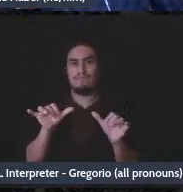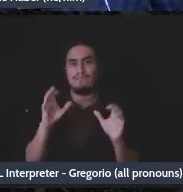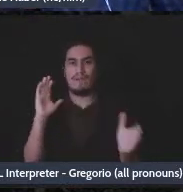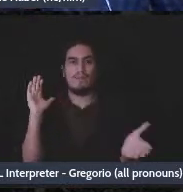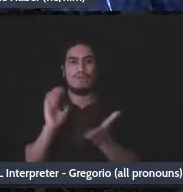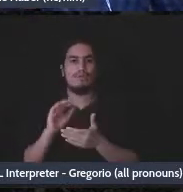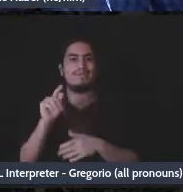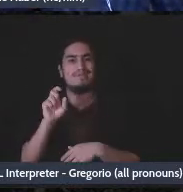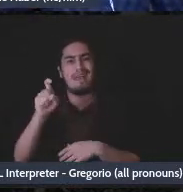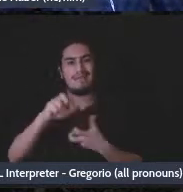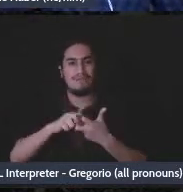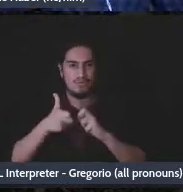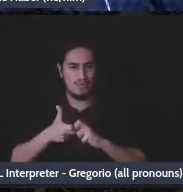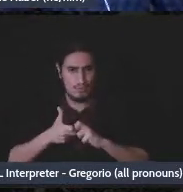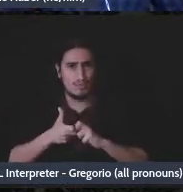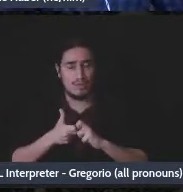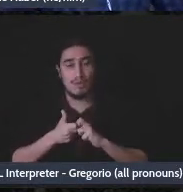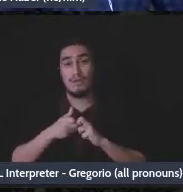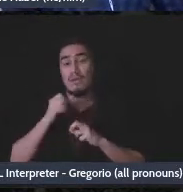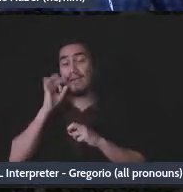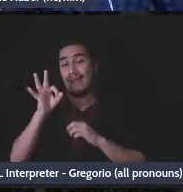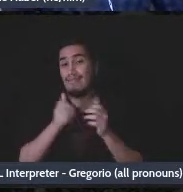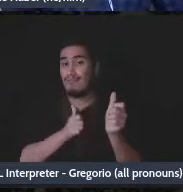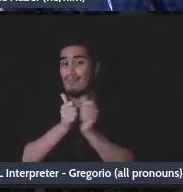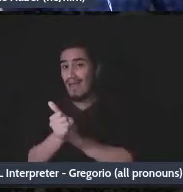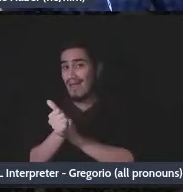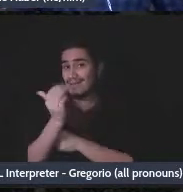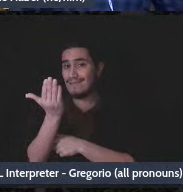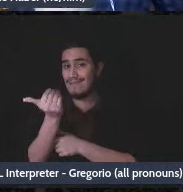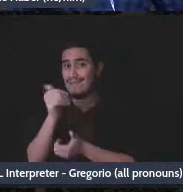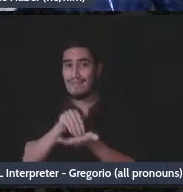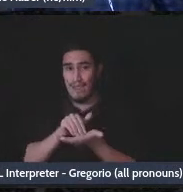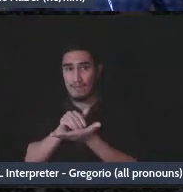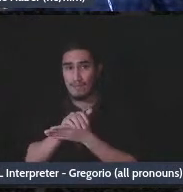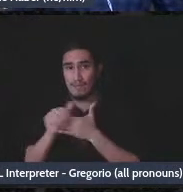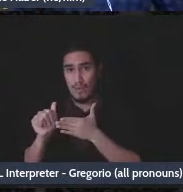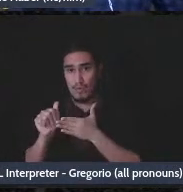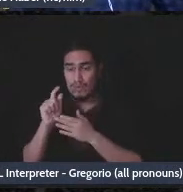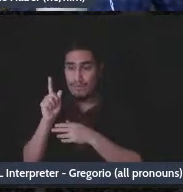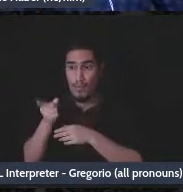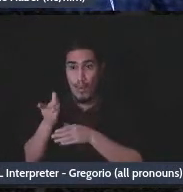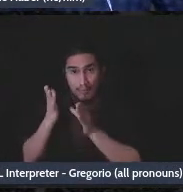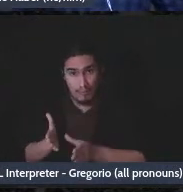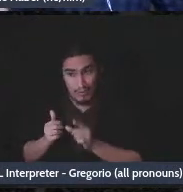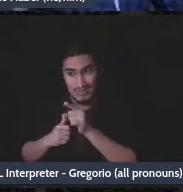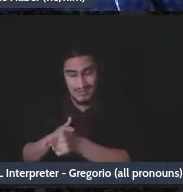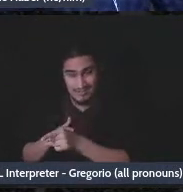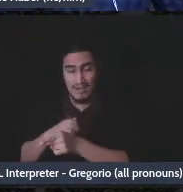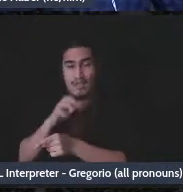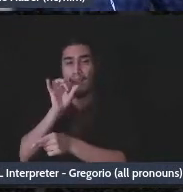Once you are exceeding fifteen thousand dollars to any one person then that excess